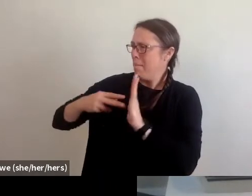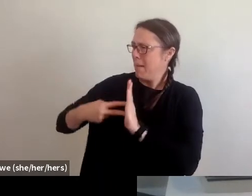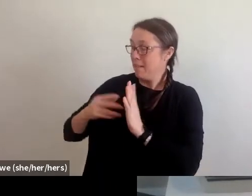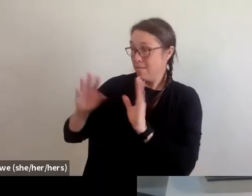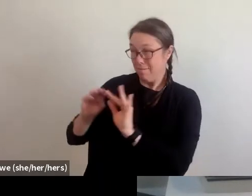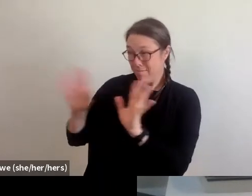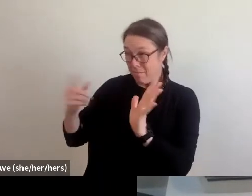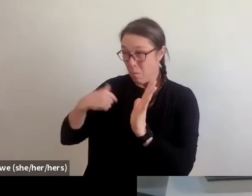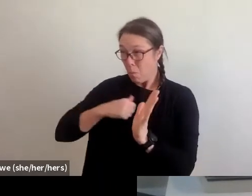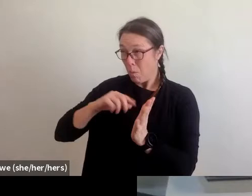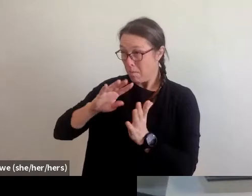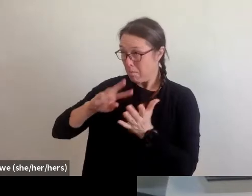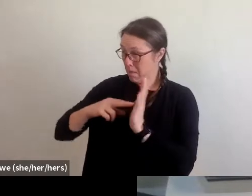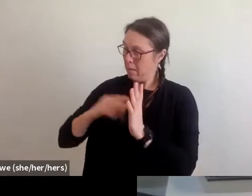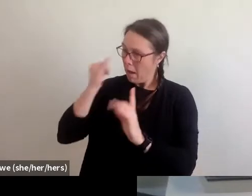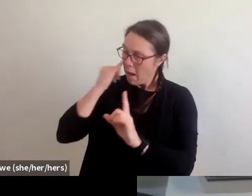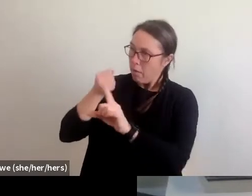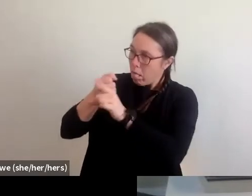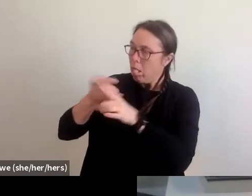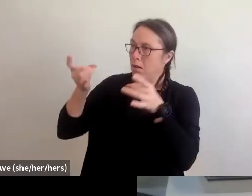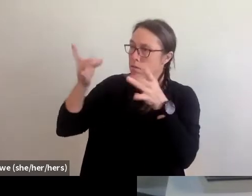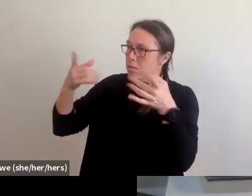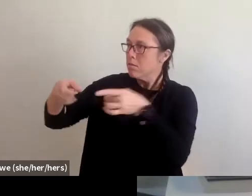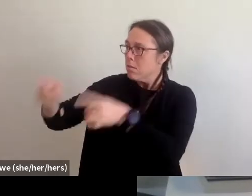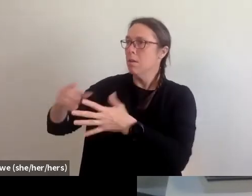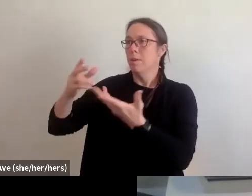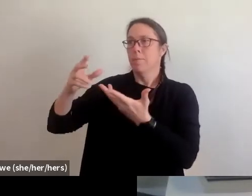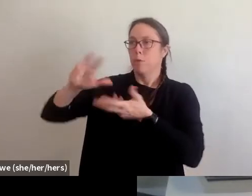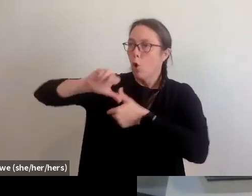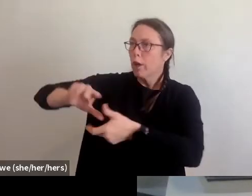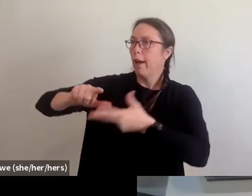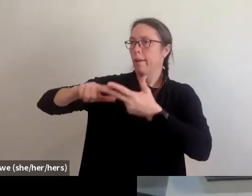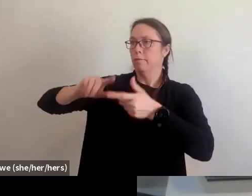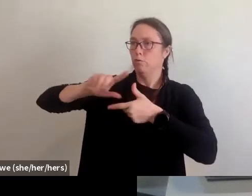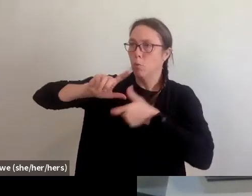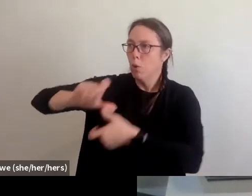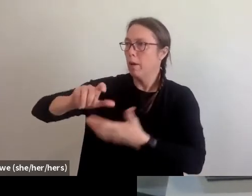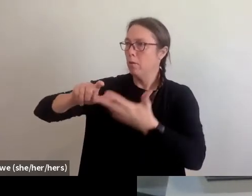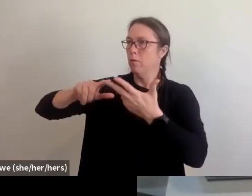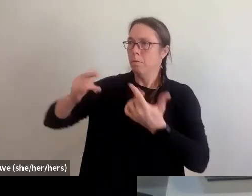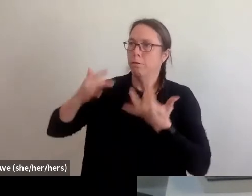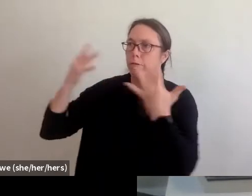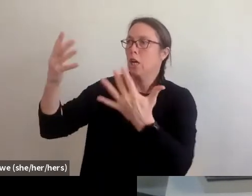in times of disasters but specifically what does that look like?